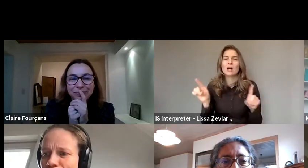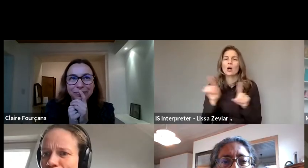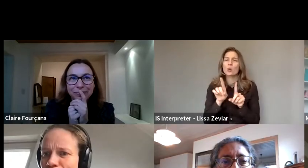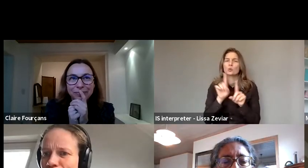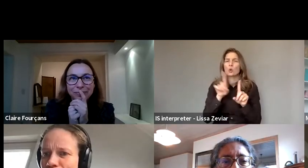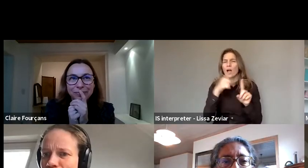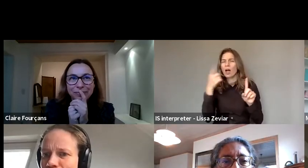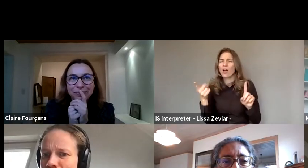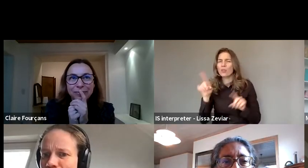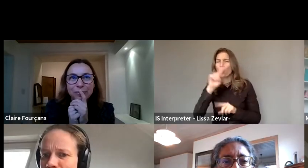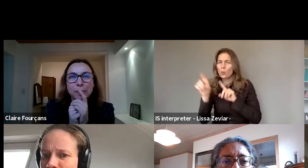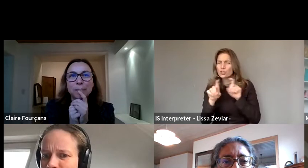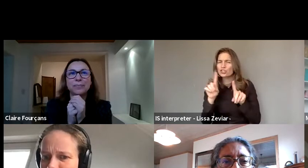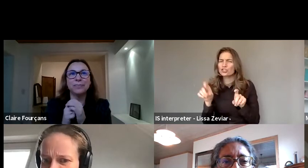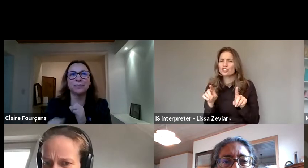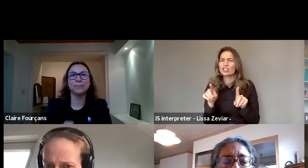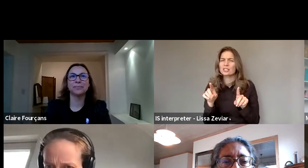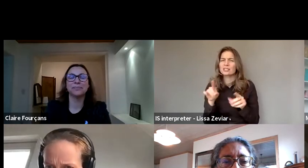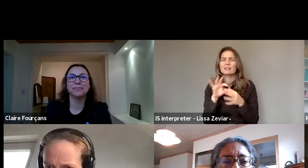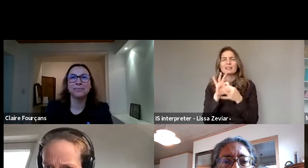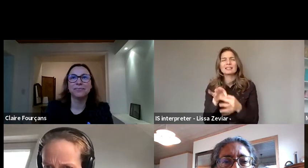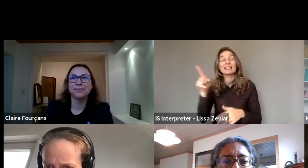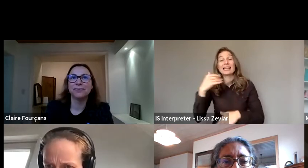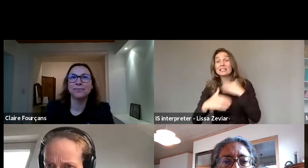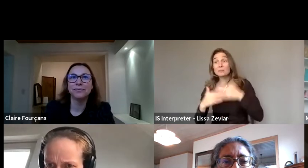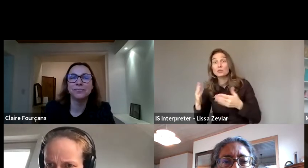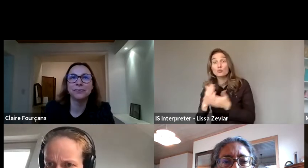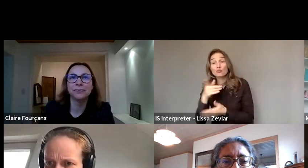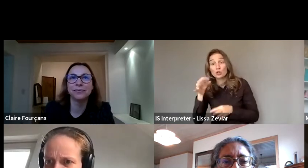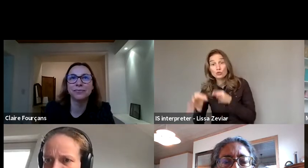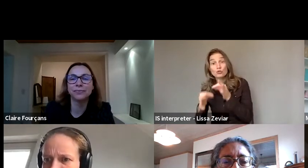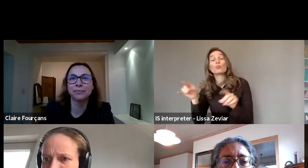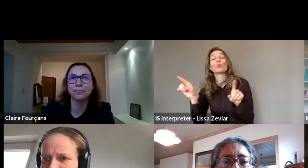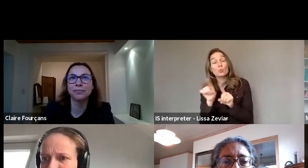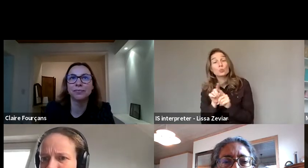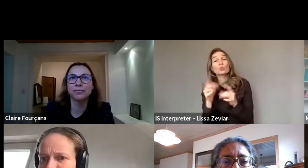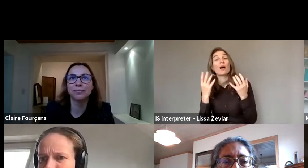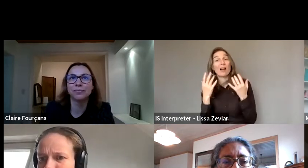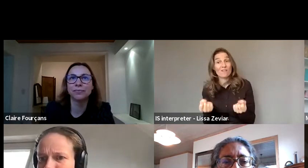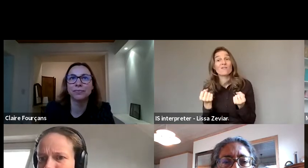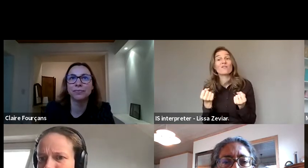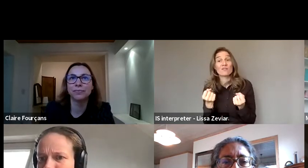because you said that in the Disability Rights Strategy there would be some aspect on access to justice.